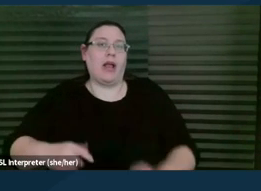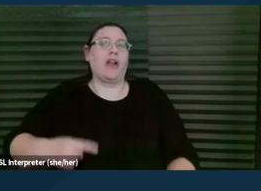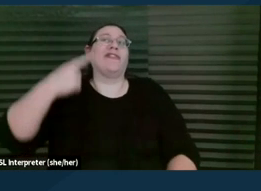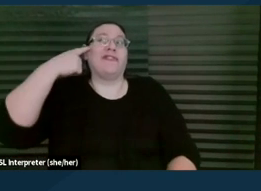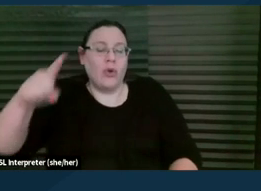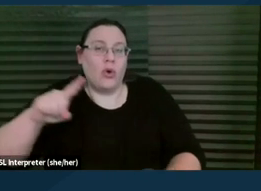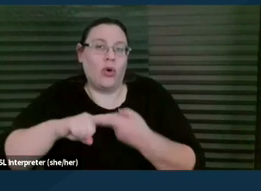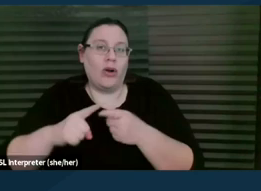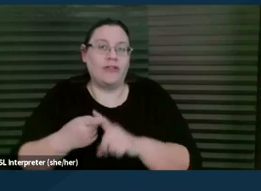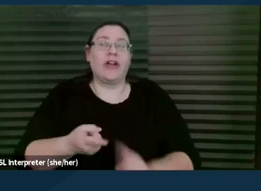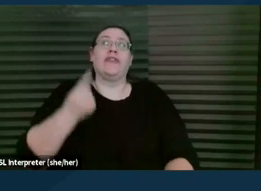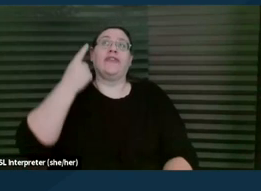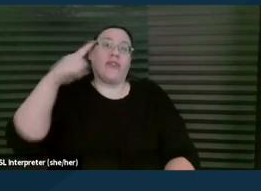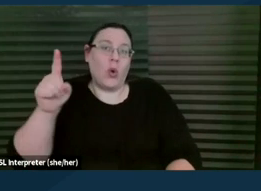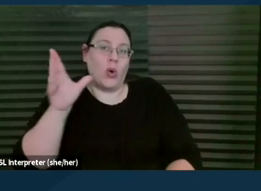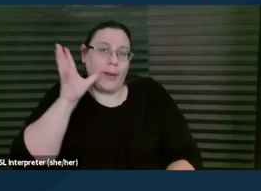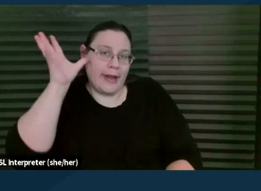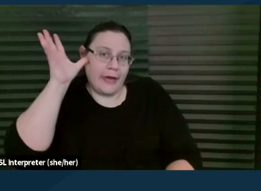where you are doing some kind of interpretation